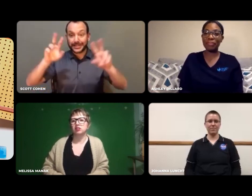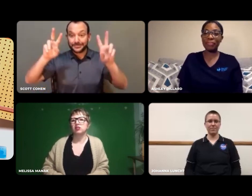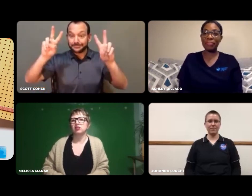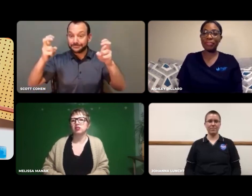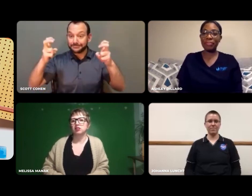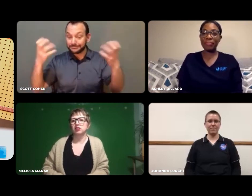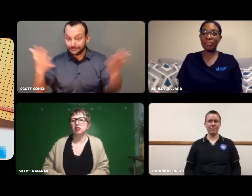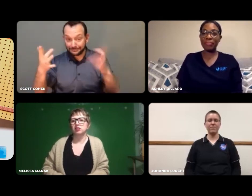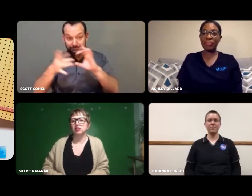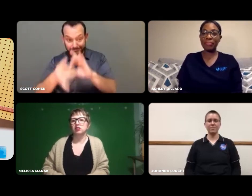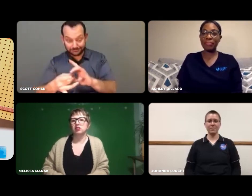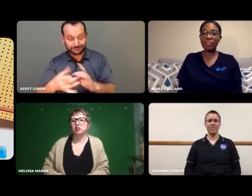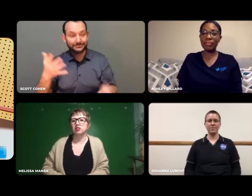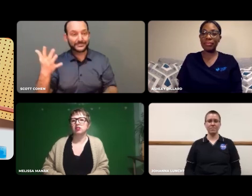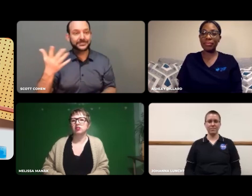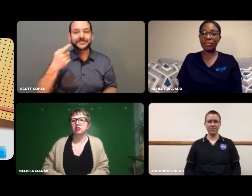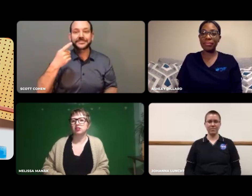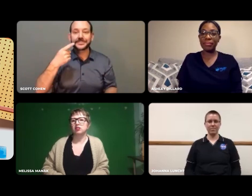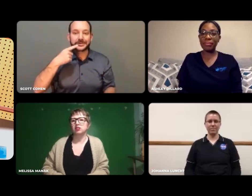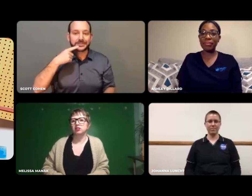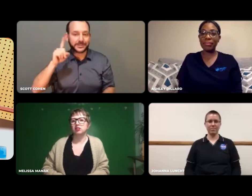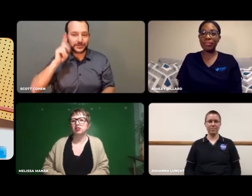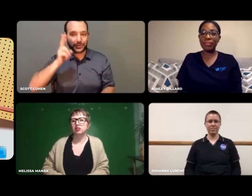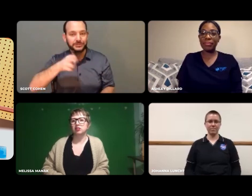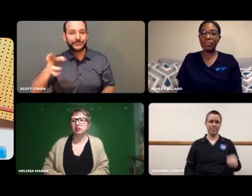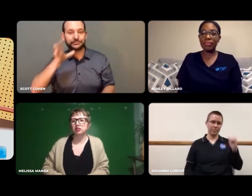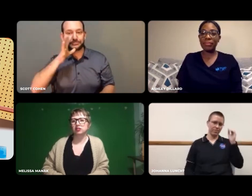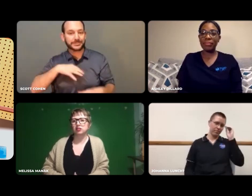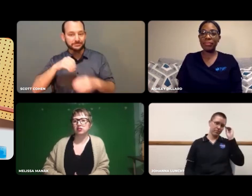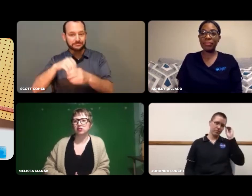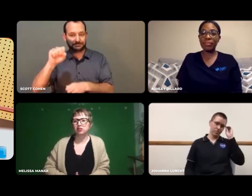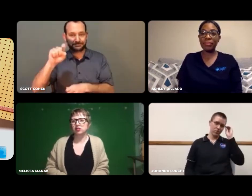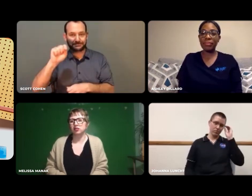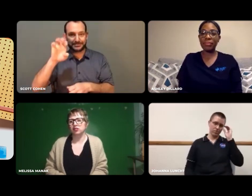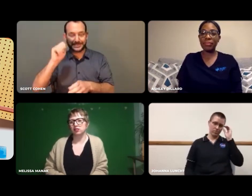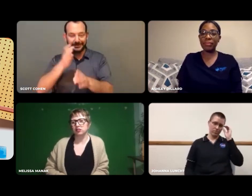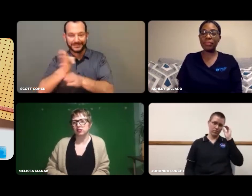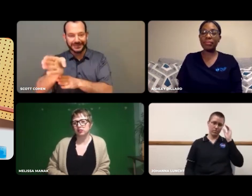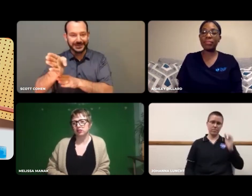Tonight's topic is all about "Deaf and Hard of Hearing women in STEM fields."